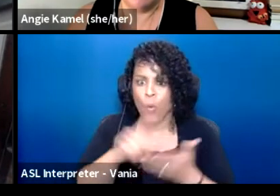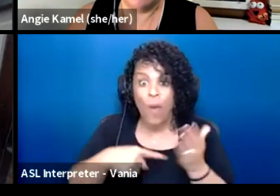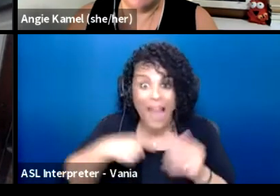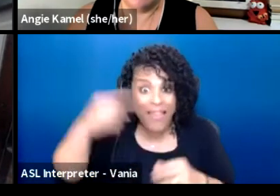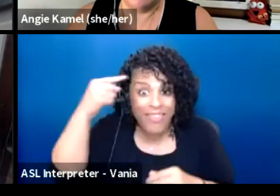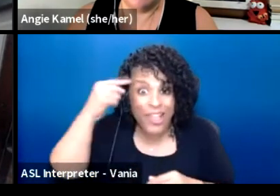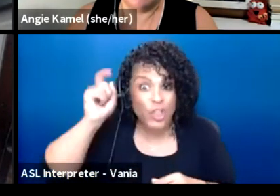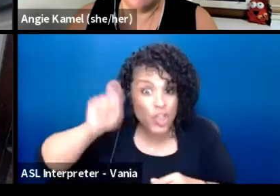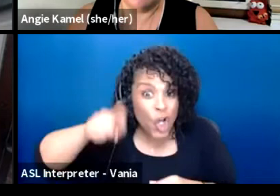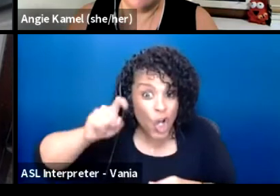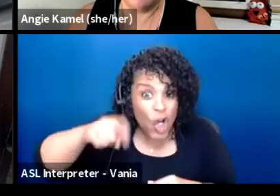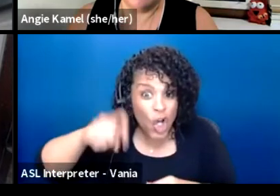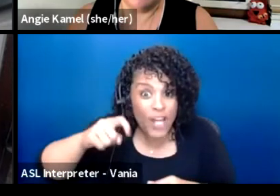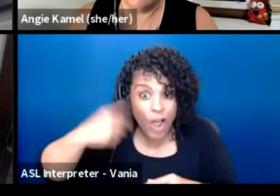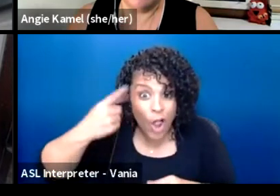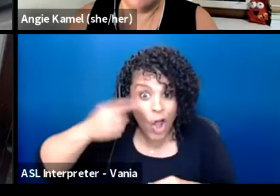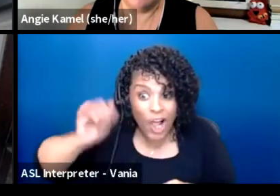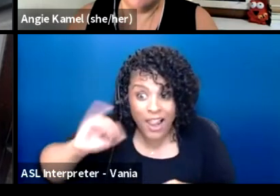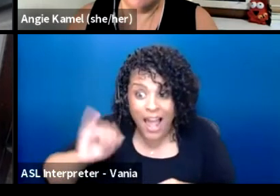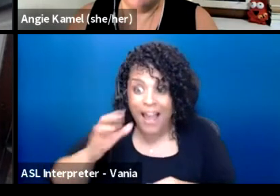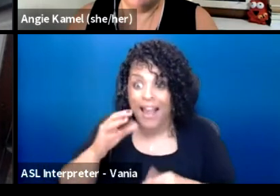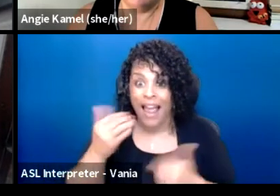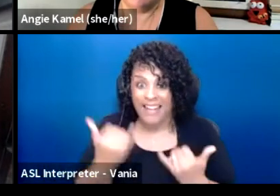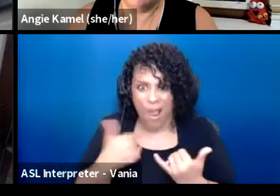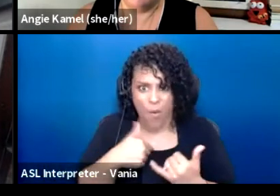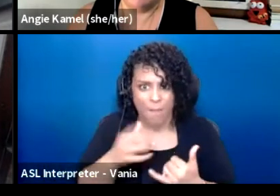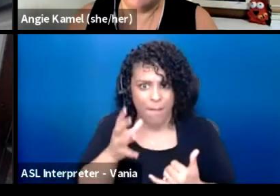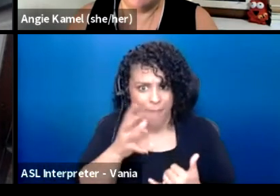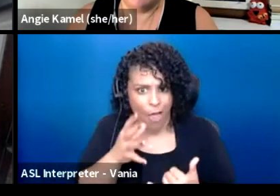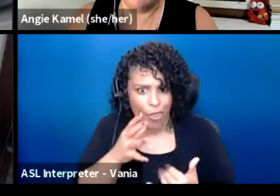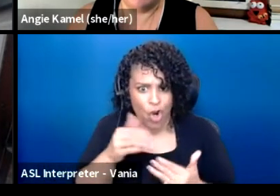And as a mother and going through these online learnings